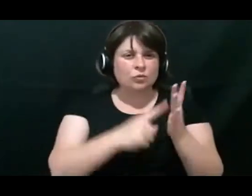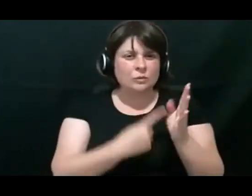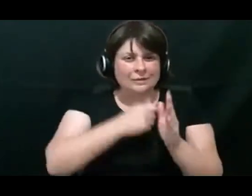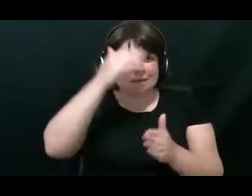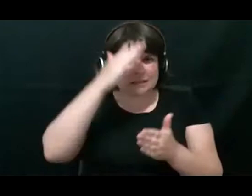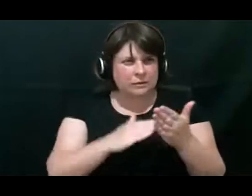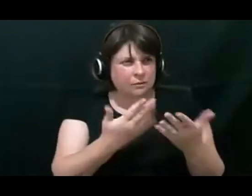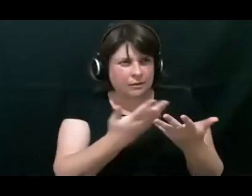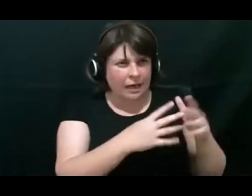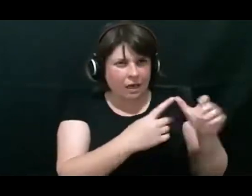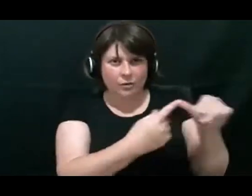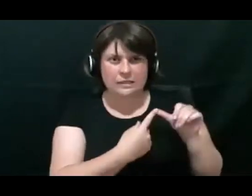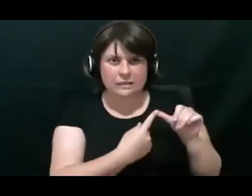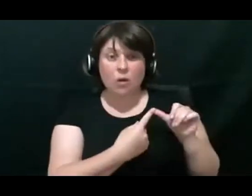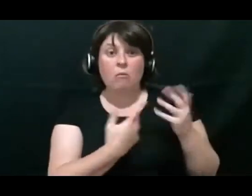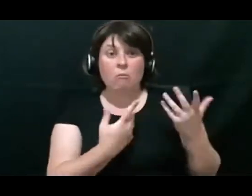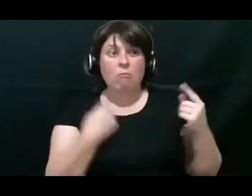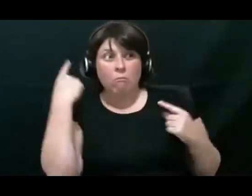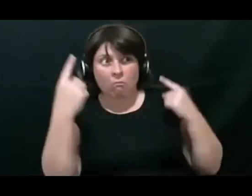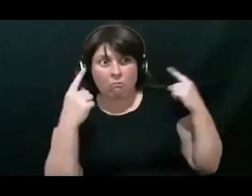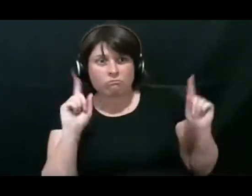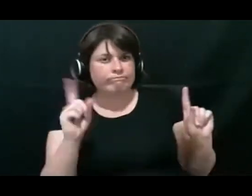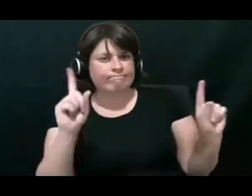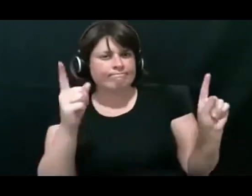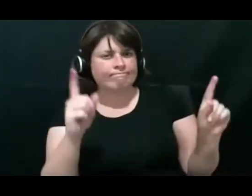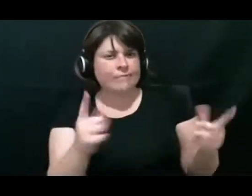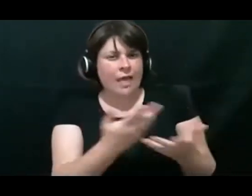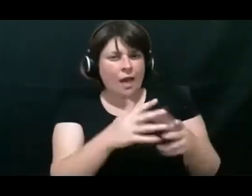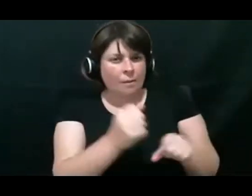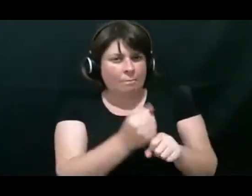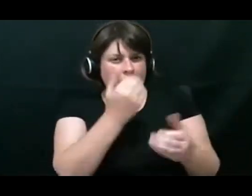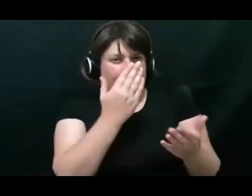And what of those sounds makes sense to them.